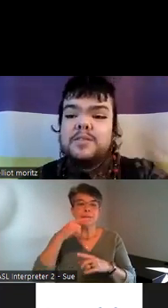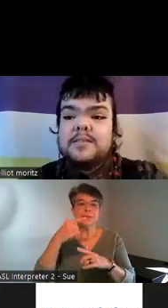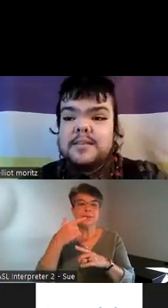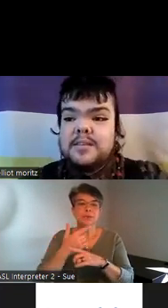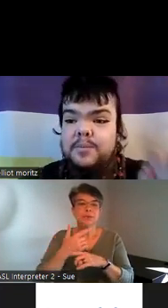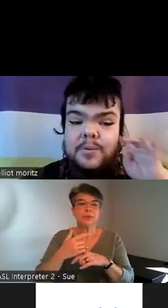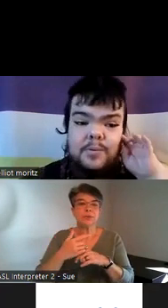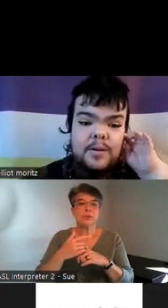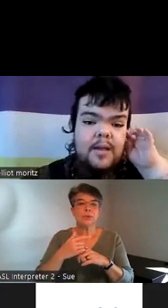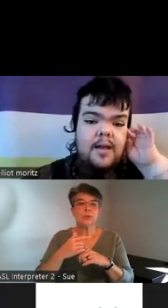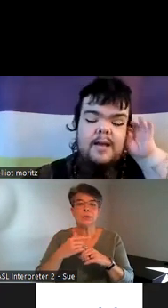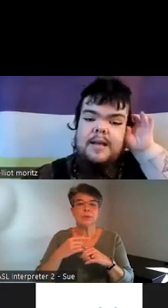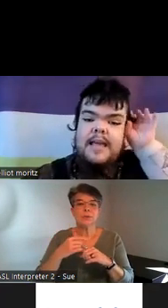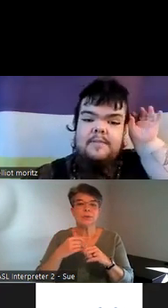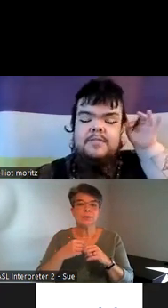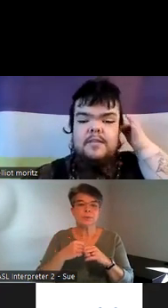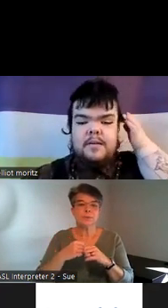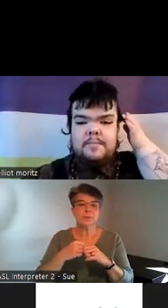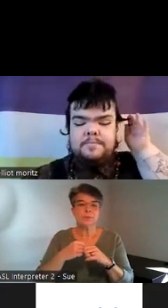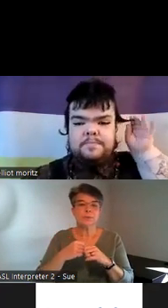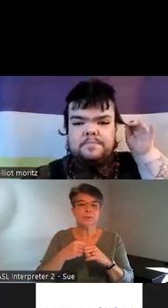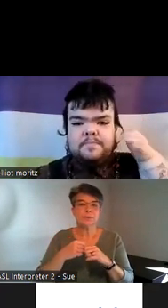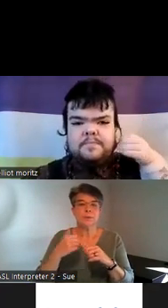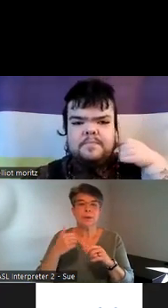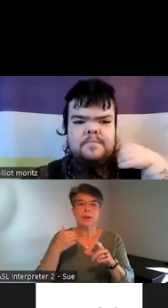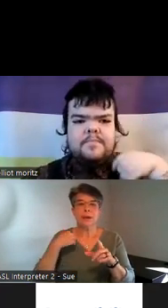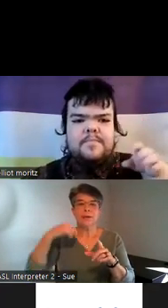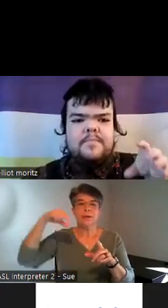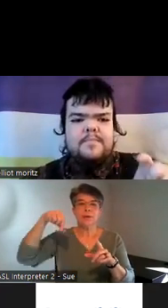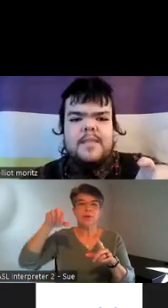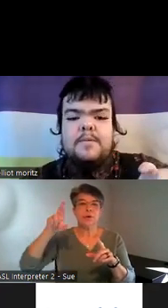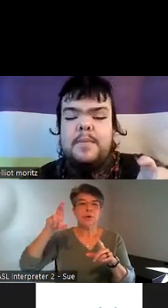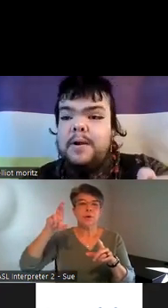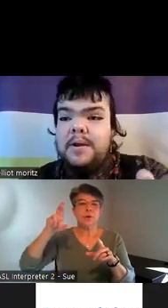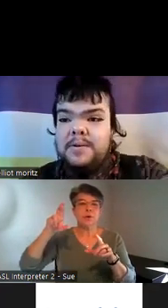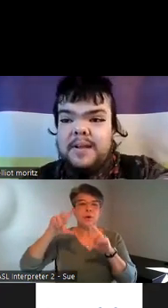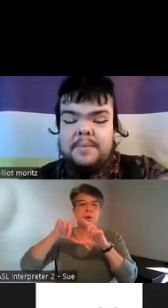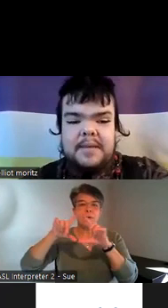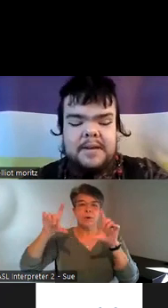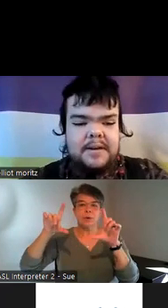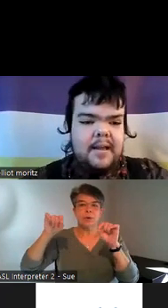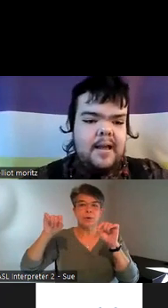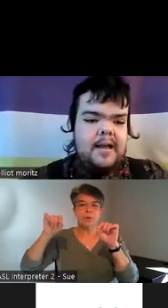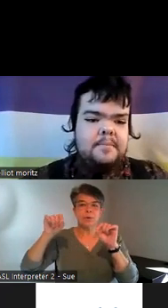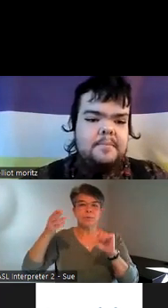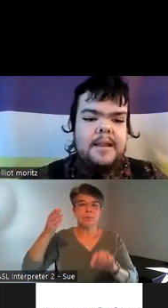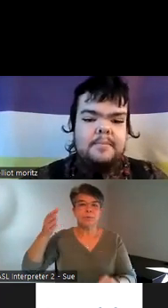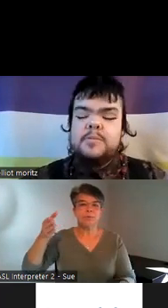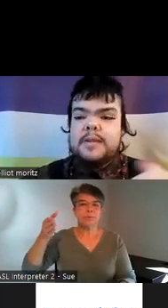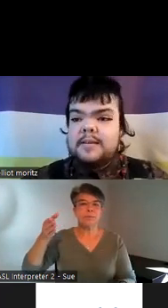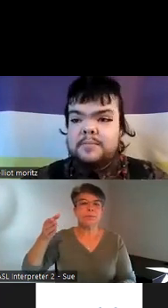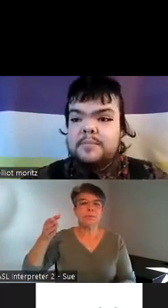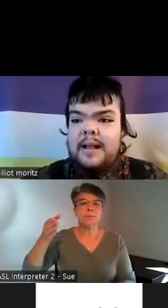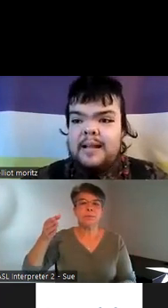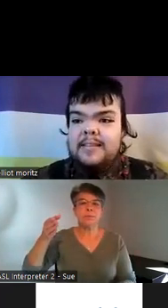her thesis through um I have this um I have a barcode up here um but I'm sure we can add the